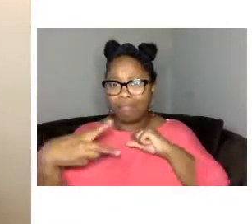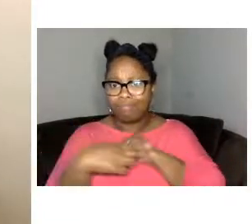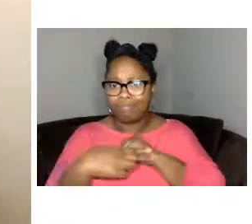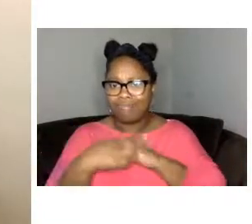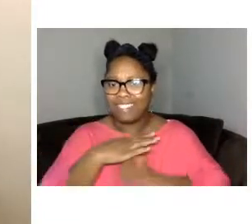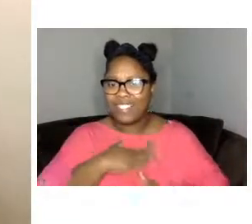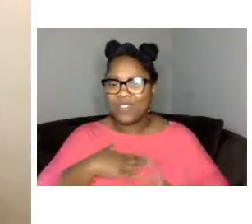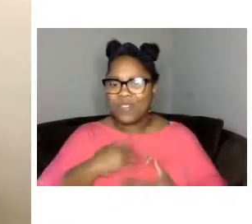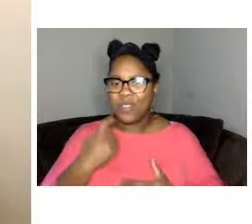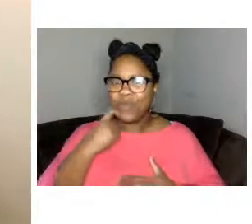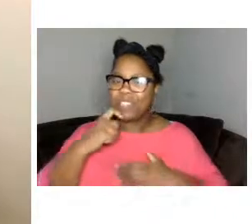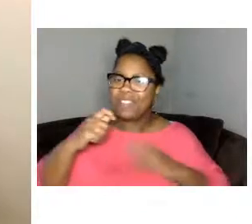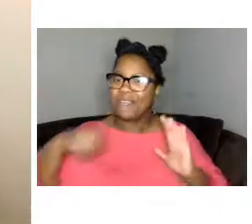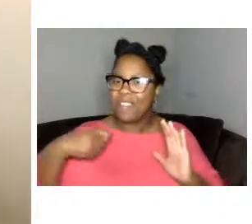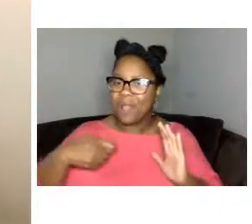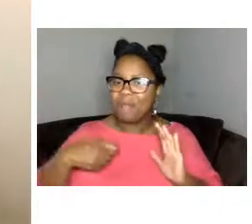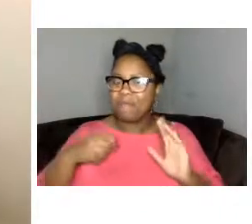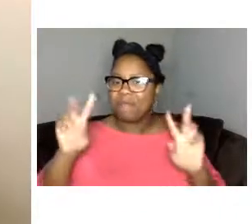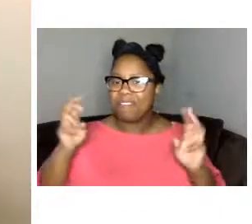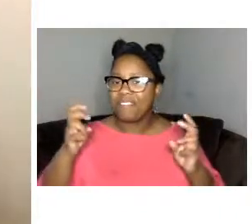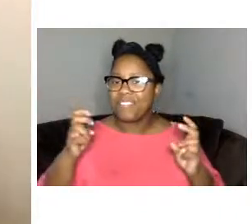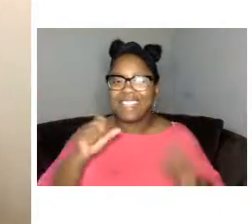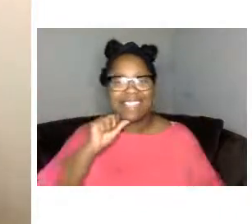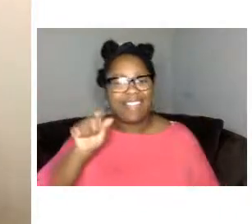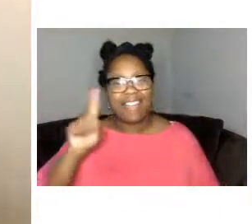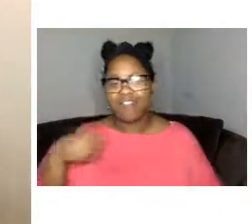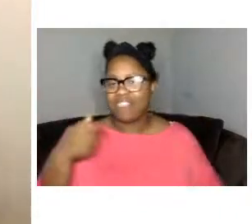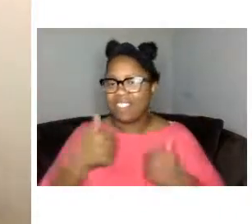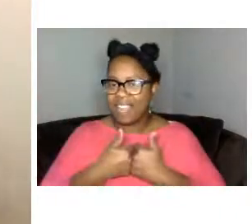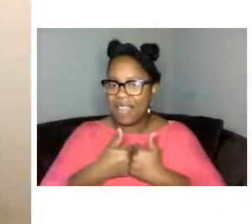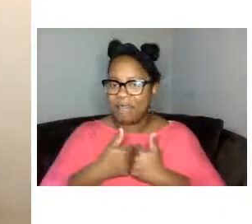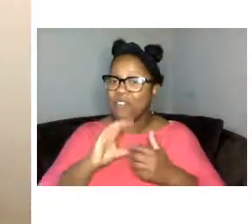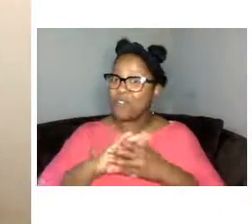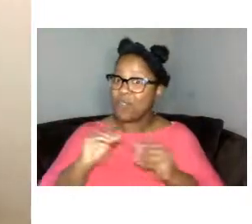recent film entitled not just the game the story of savage